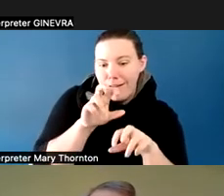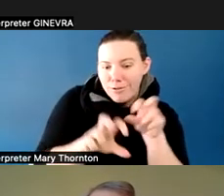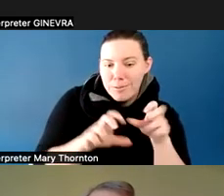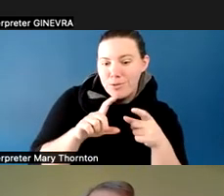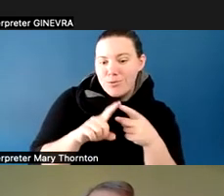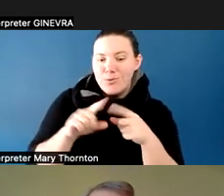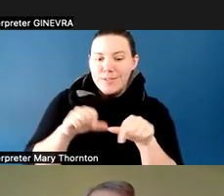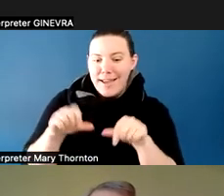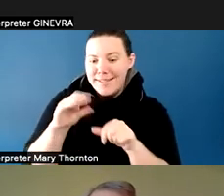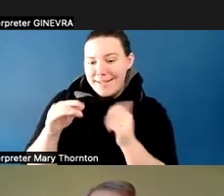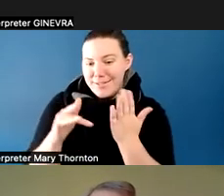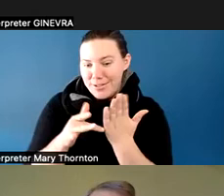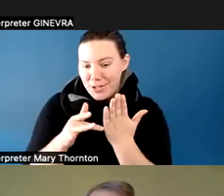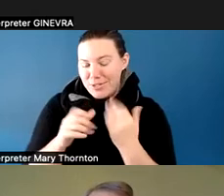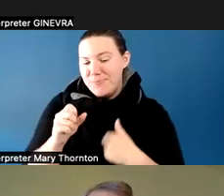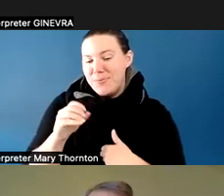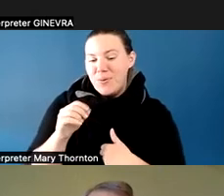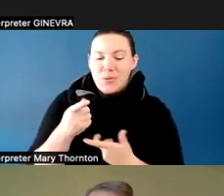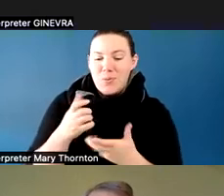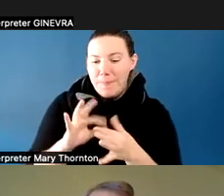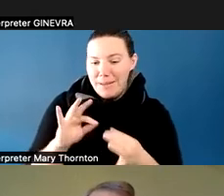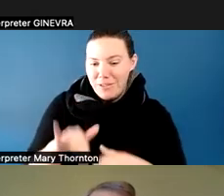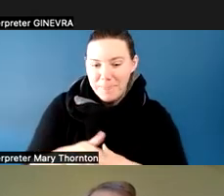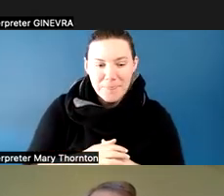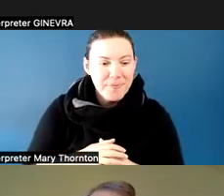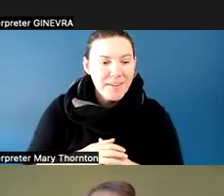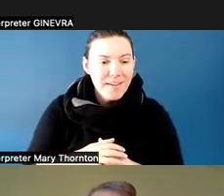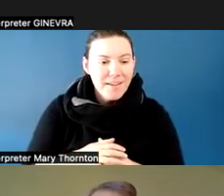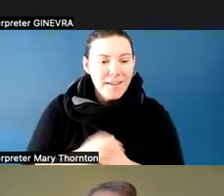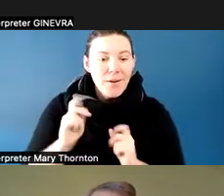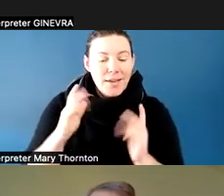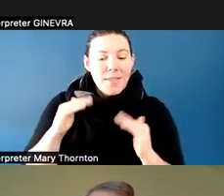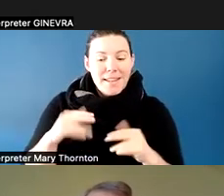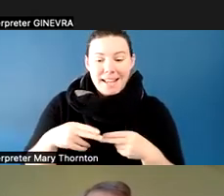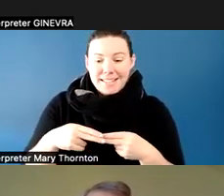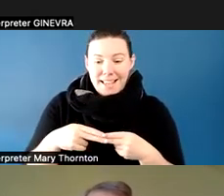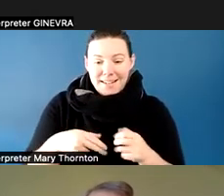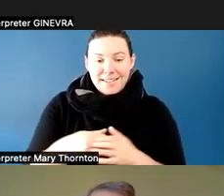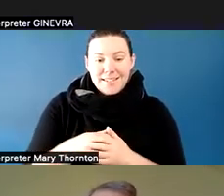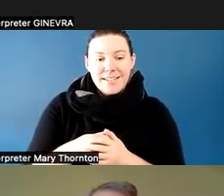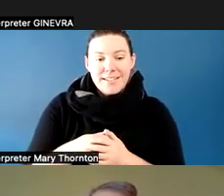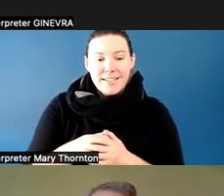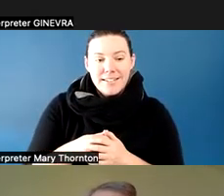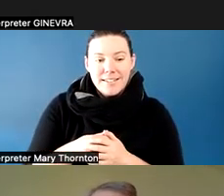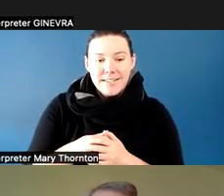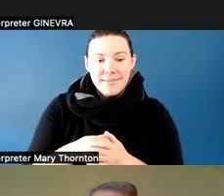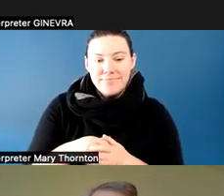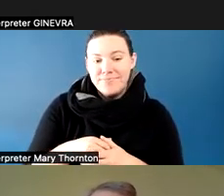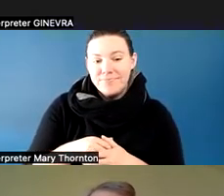of our project, Neuroscience for Neurodiverse Learners. And we wrote our proposal prior to the pandemic,